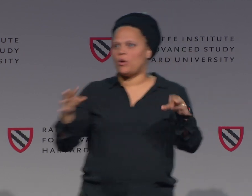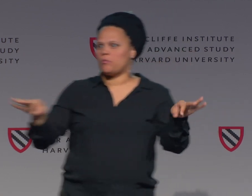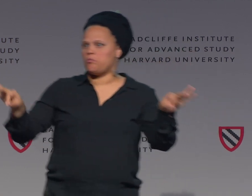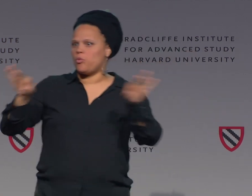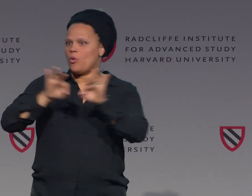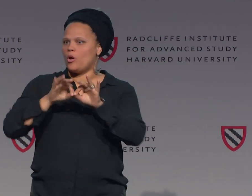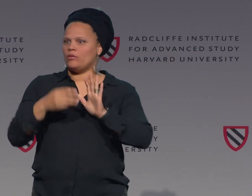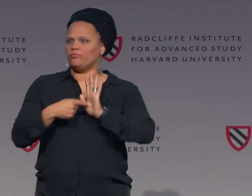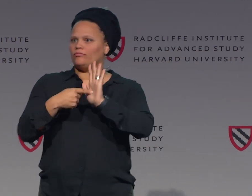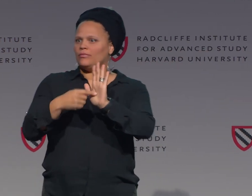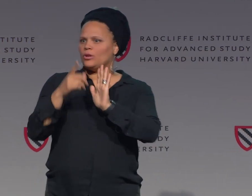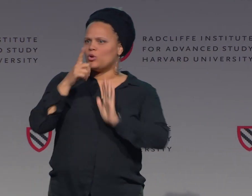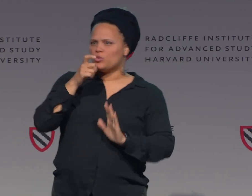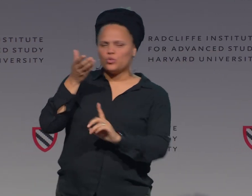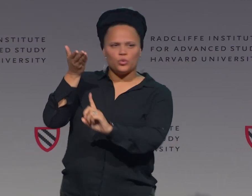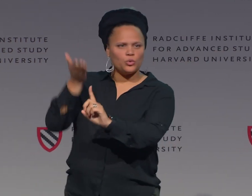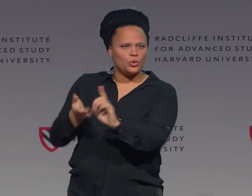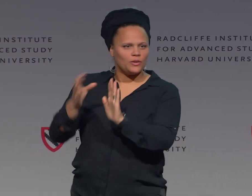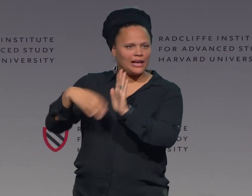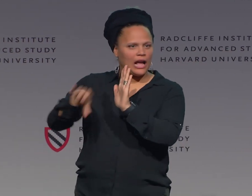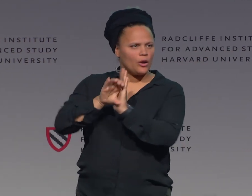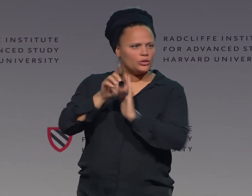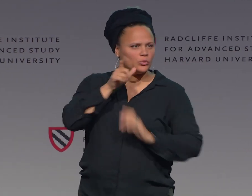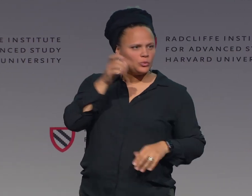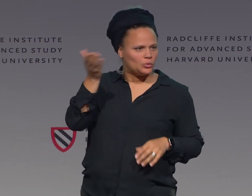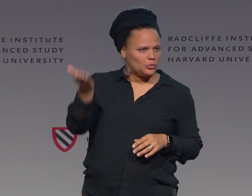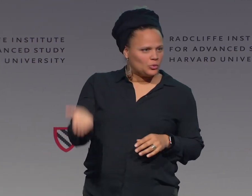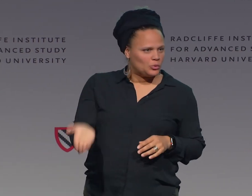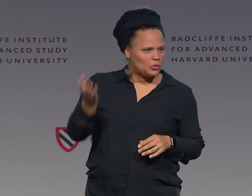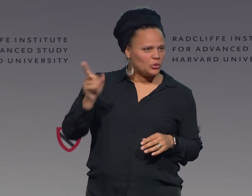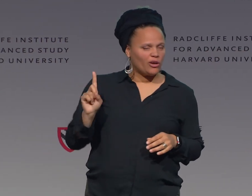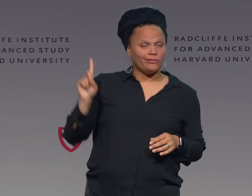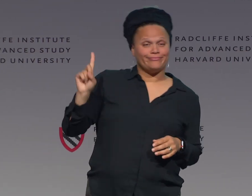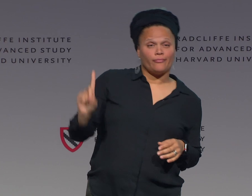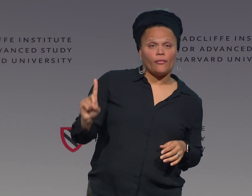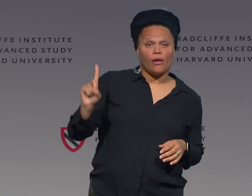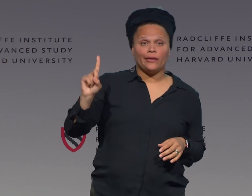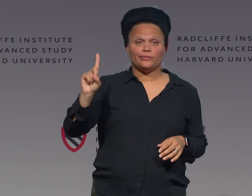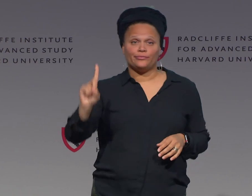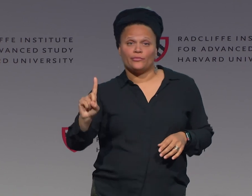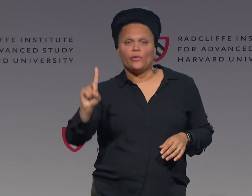You see how crucial it was to identify that person and how they identify?